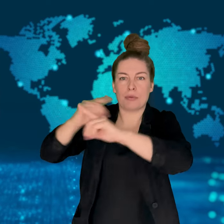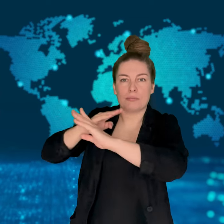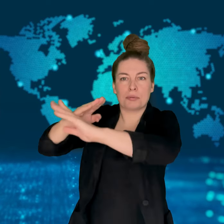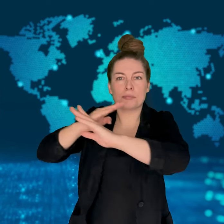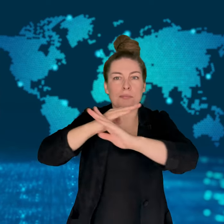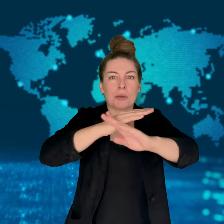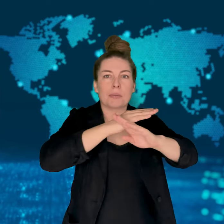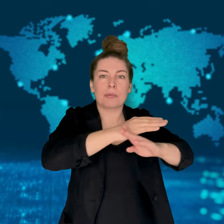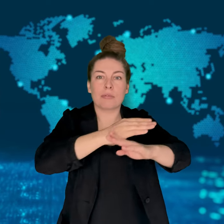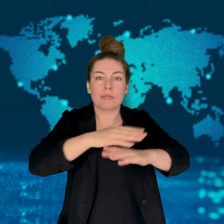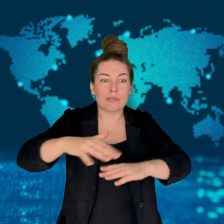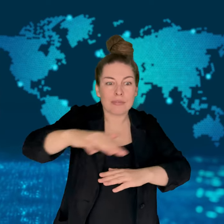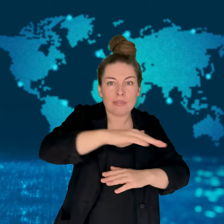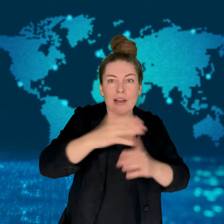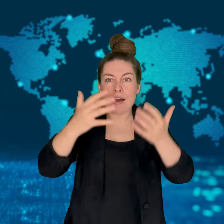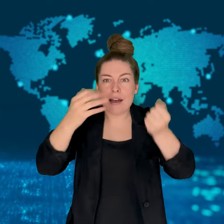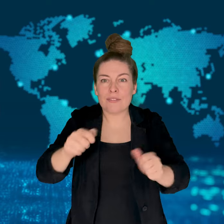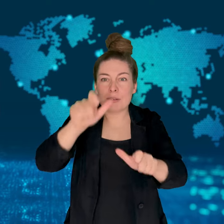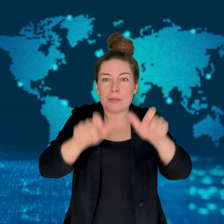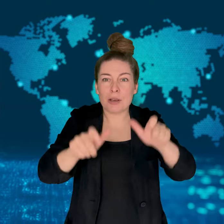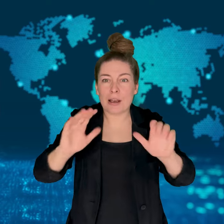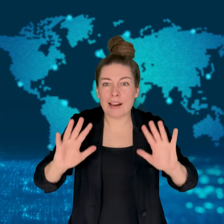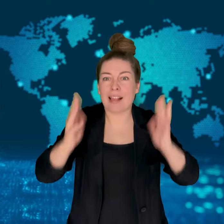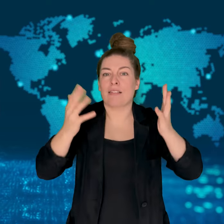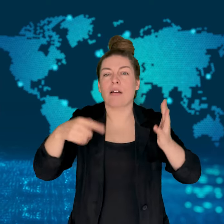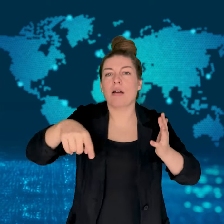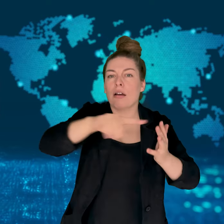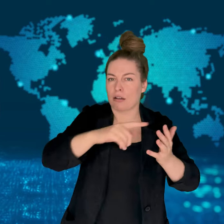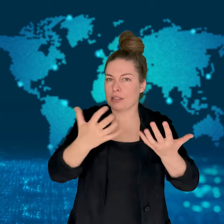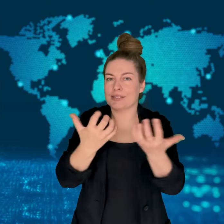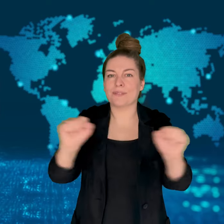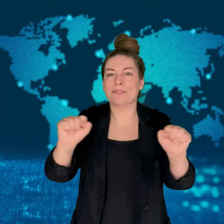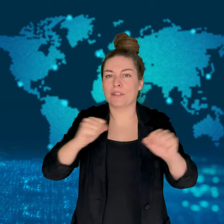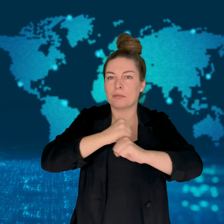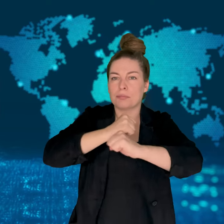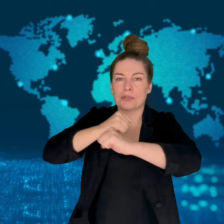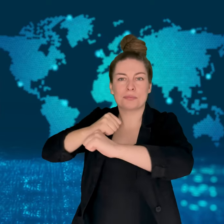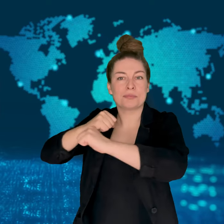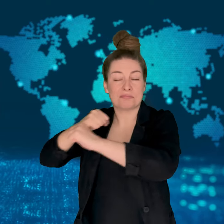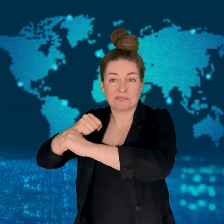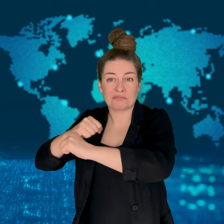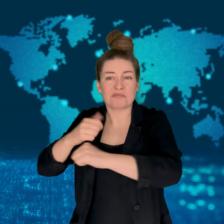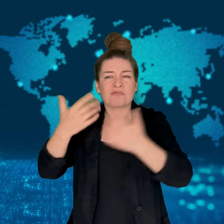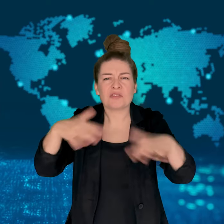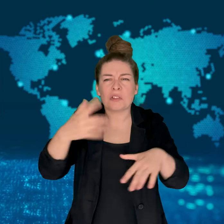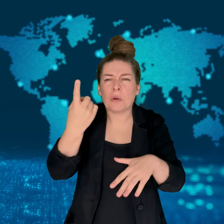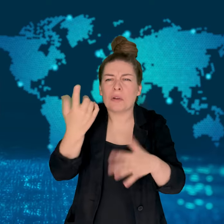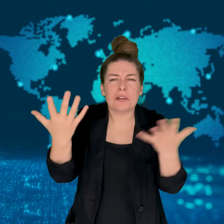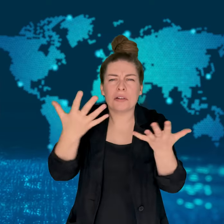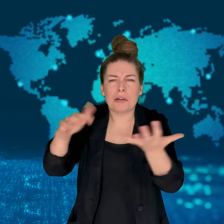and fires interceptor rockets if a projectile strikes a populated area.